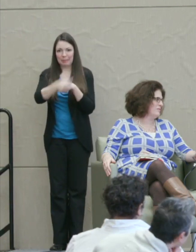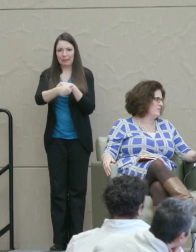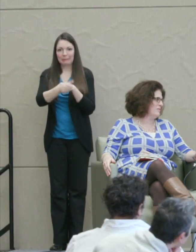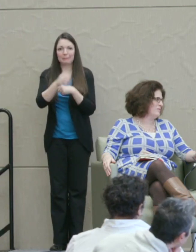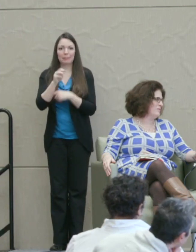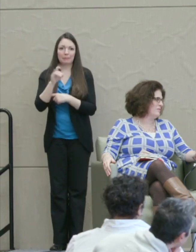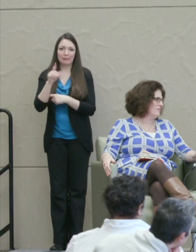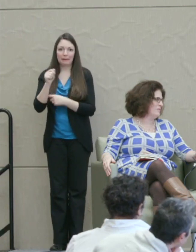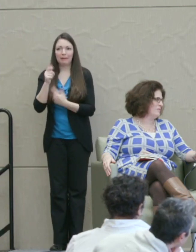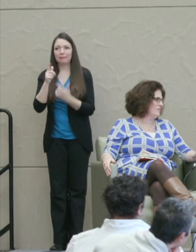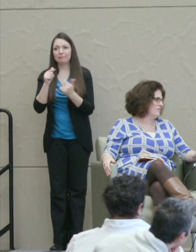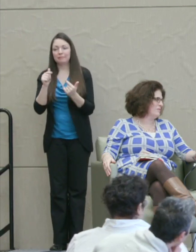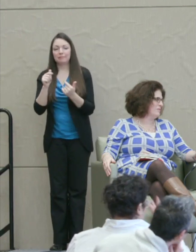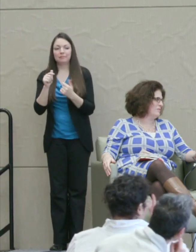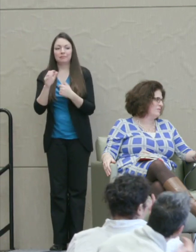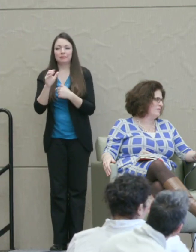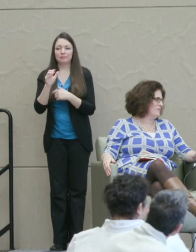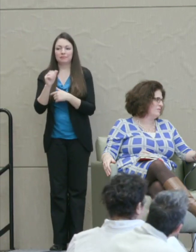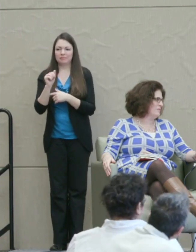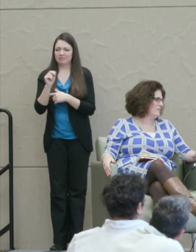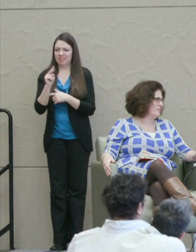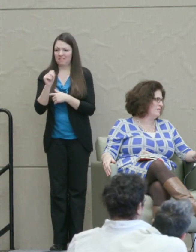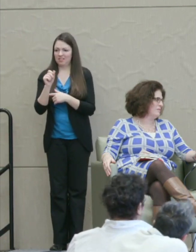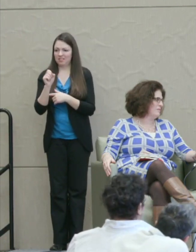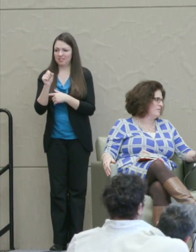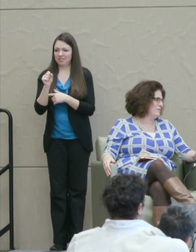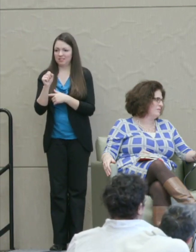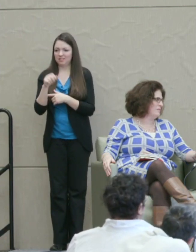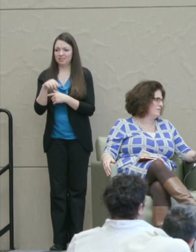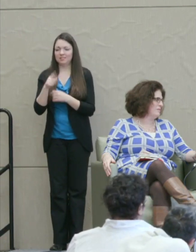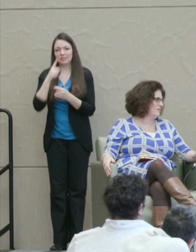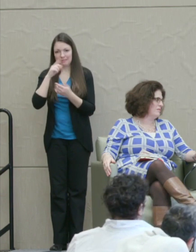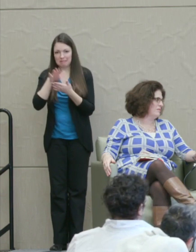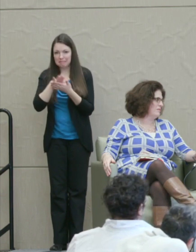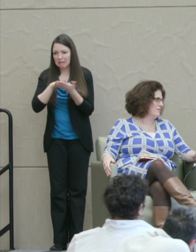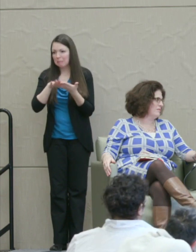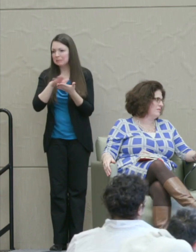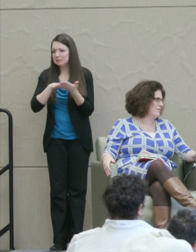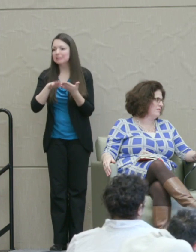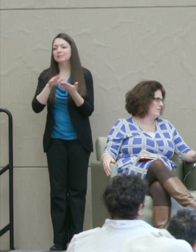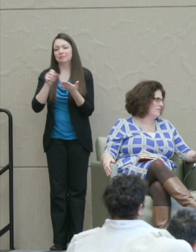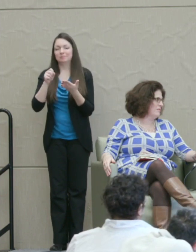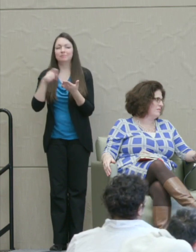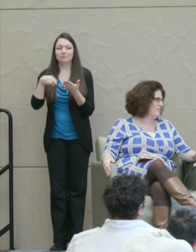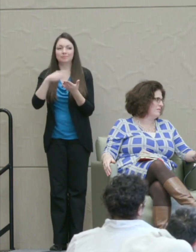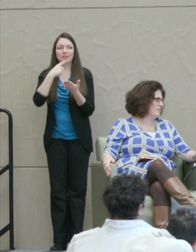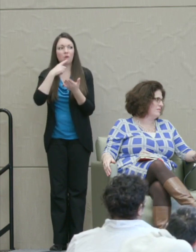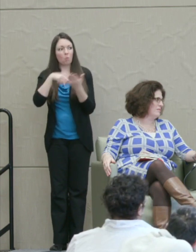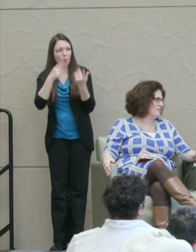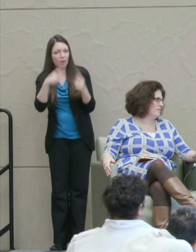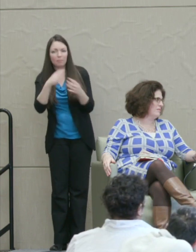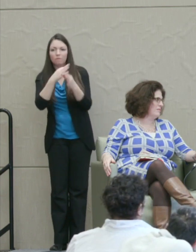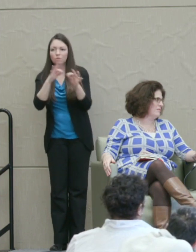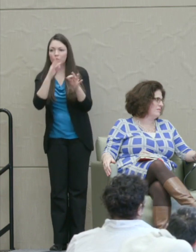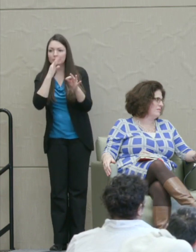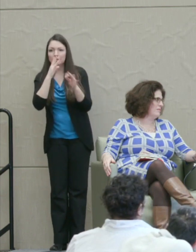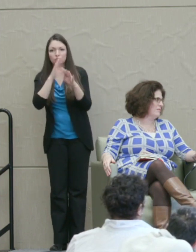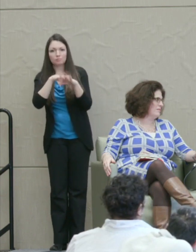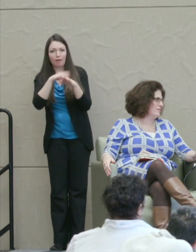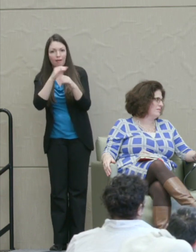I mean again and again they're telling me, "Oh, this is what happens to free speech on campus." And I say, "Well, actually, I'm on a campus.